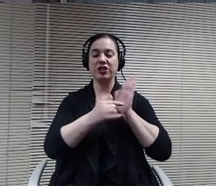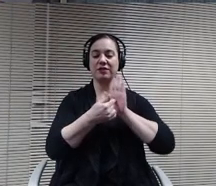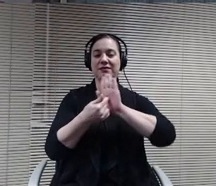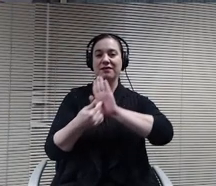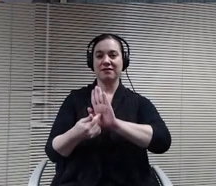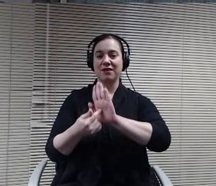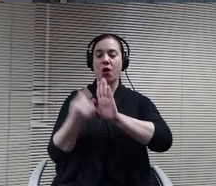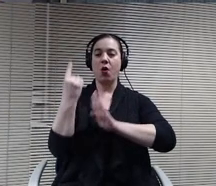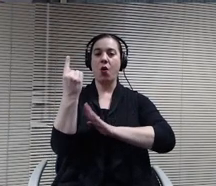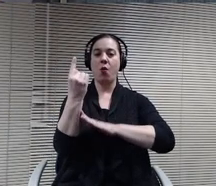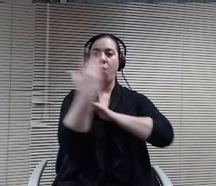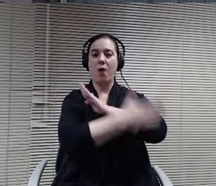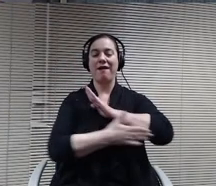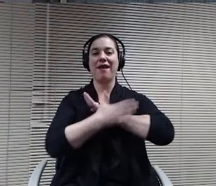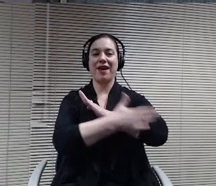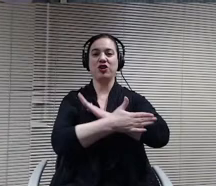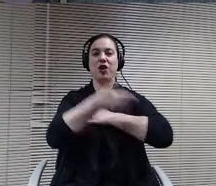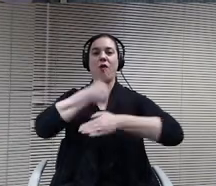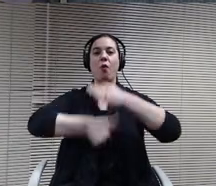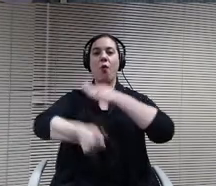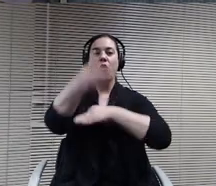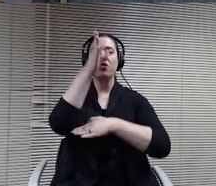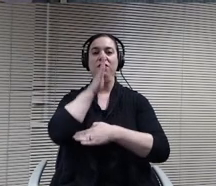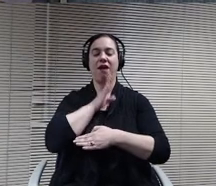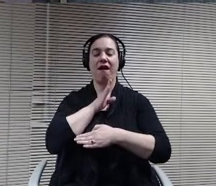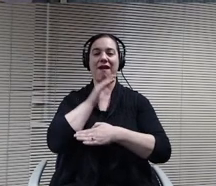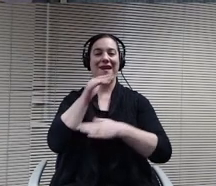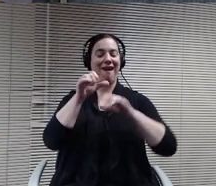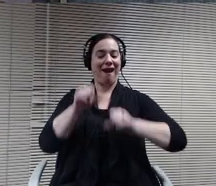Under God, indivisible, with Liberty and justice for all.